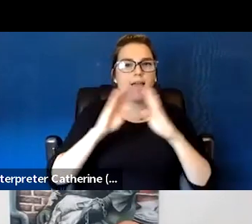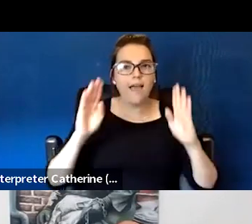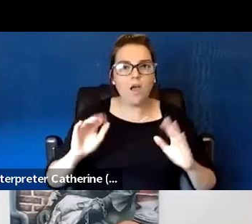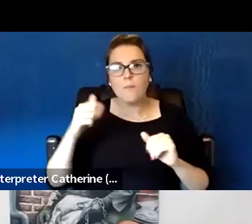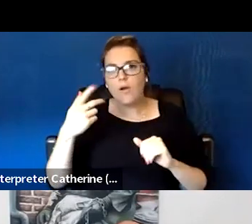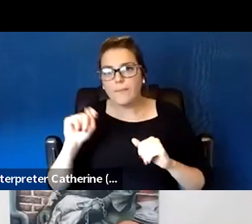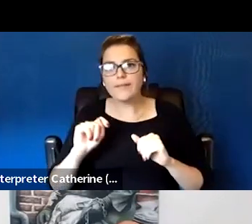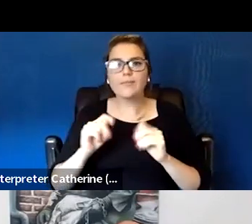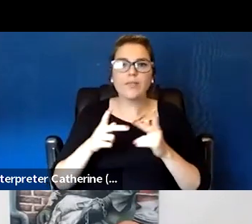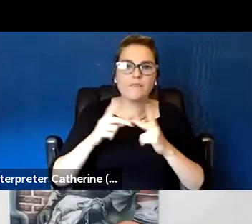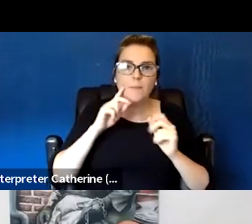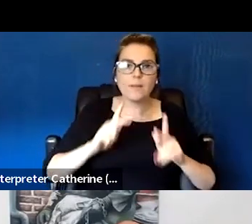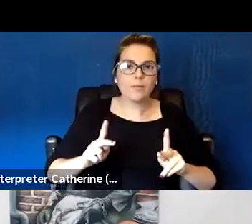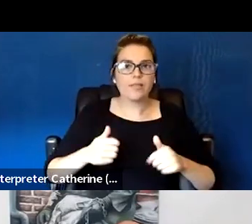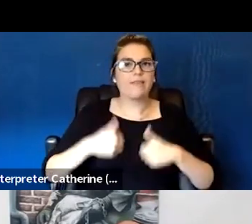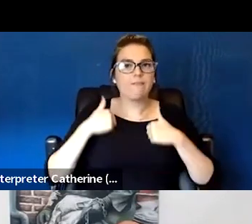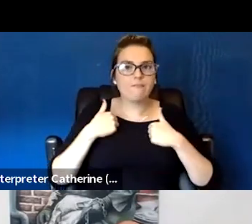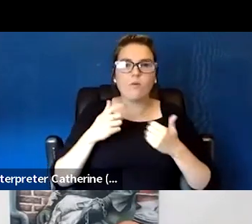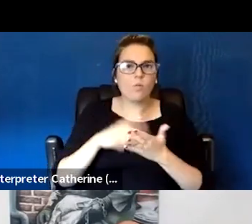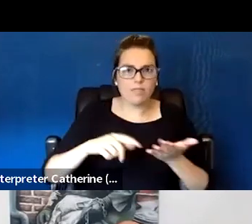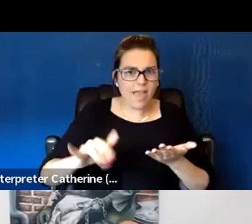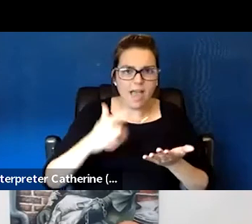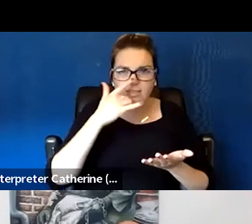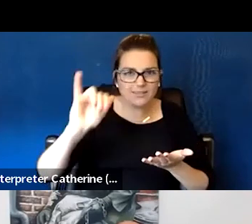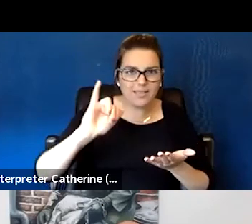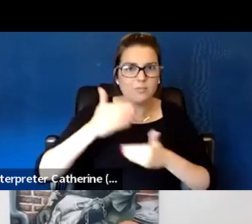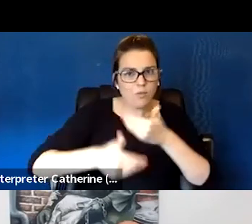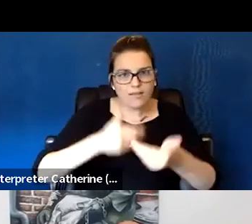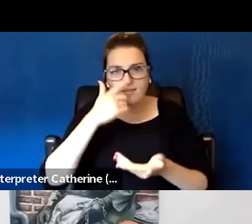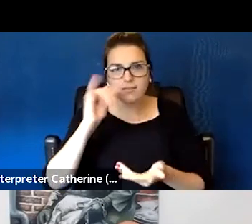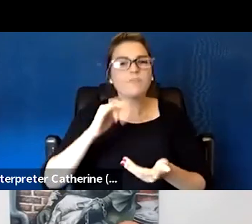So I'm gonna put it in the chat, sorry,